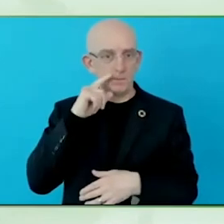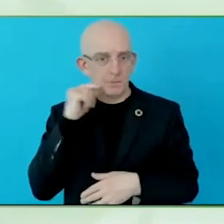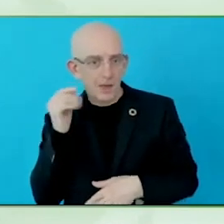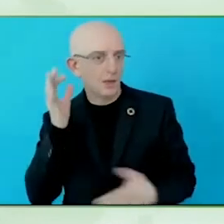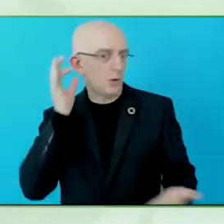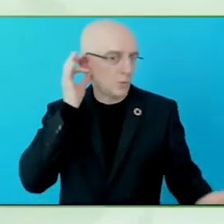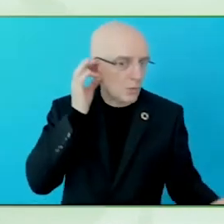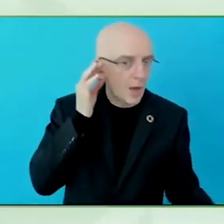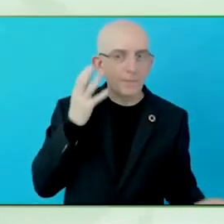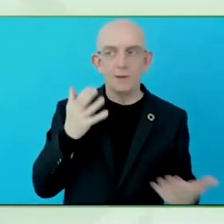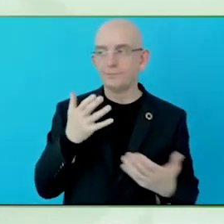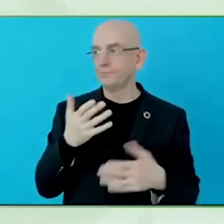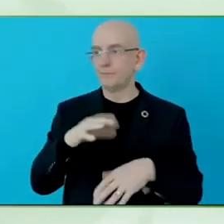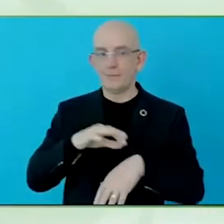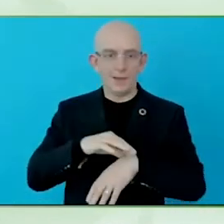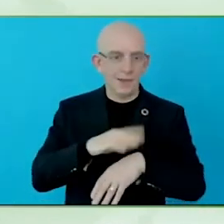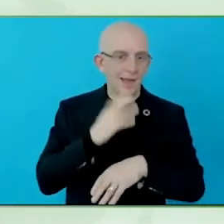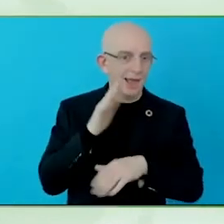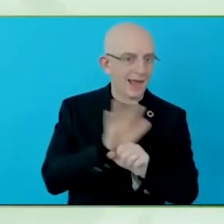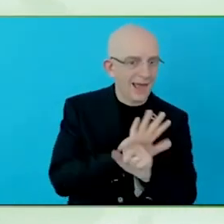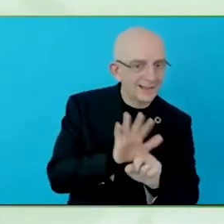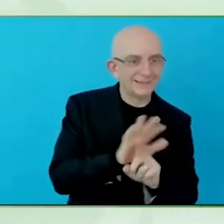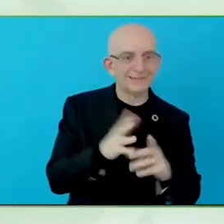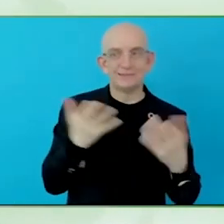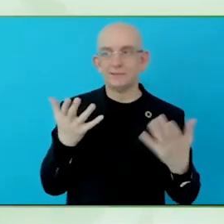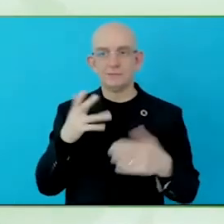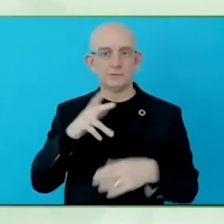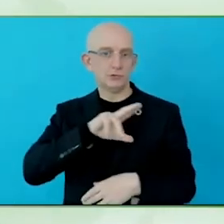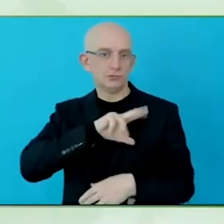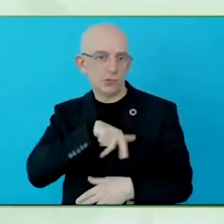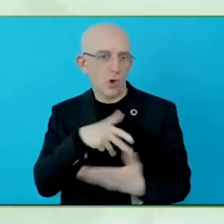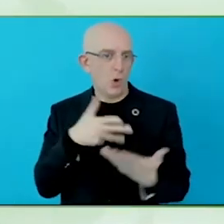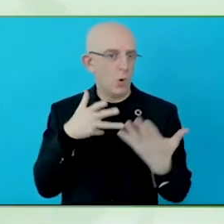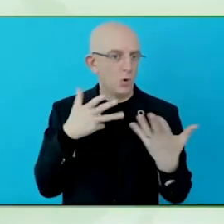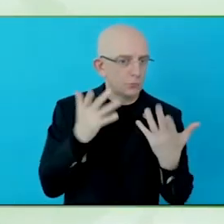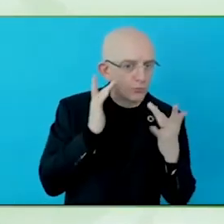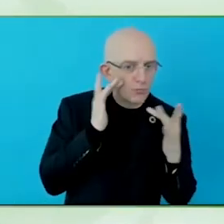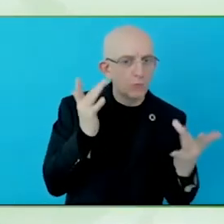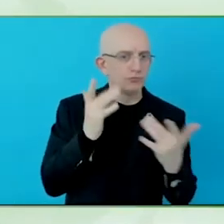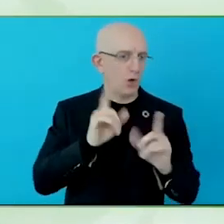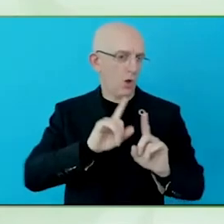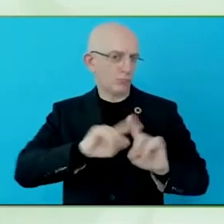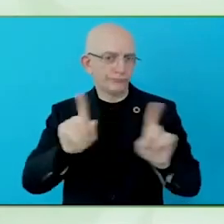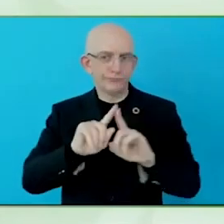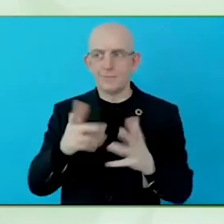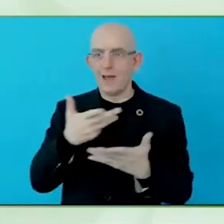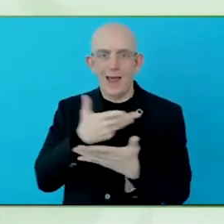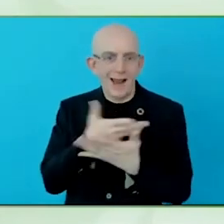It is important because and promote disability inclusion and